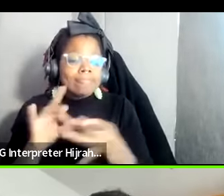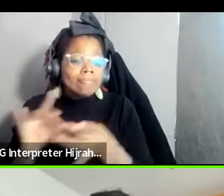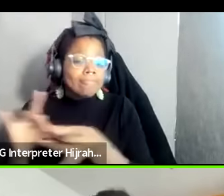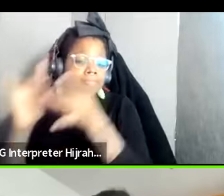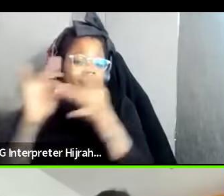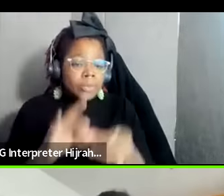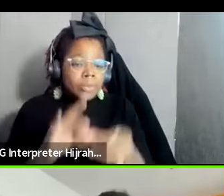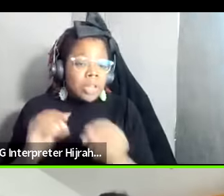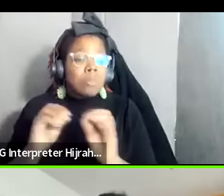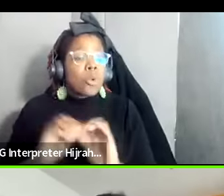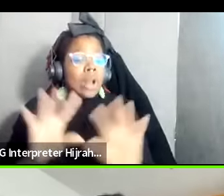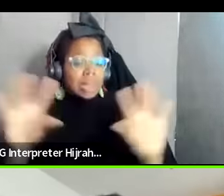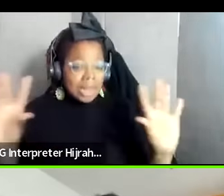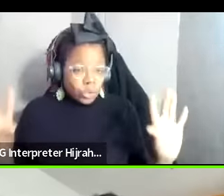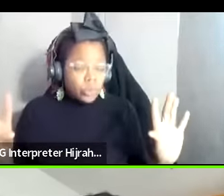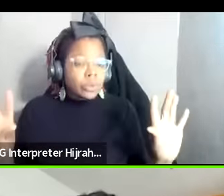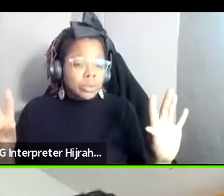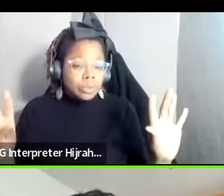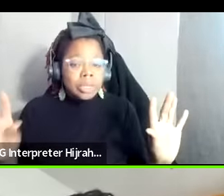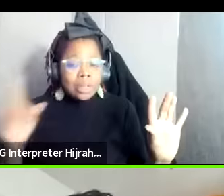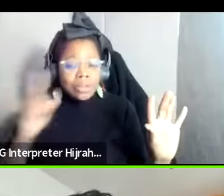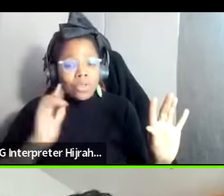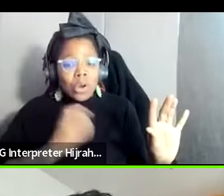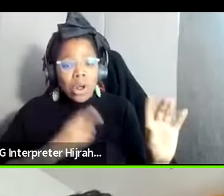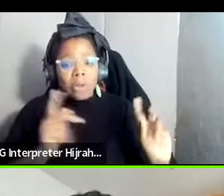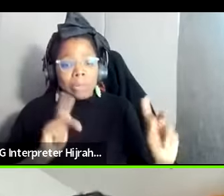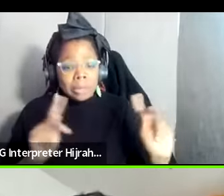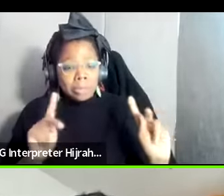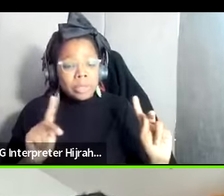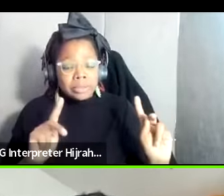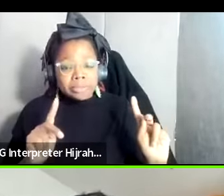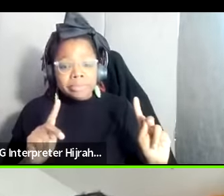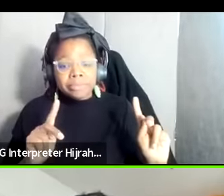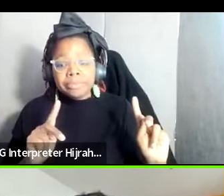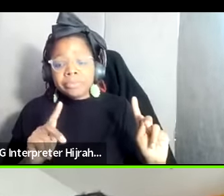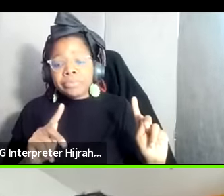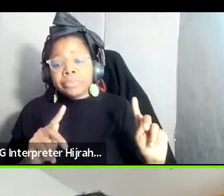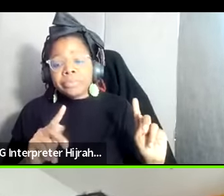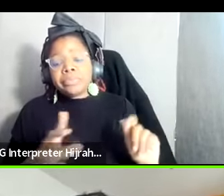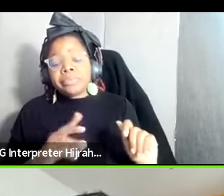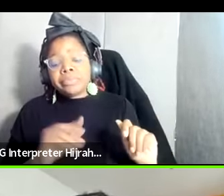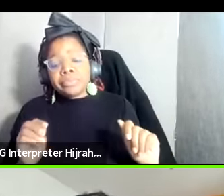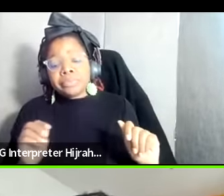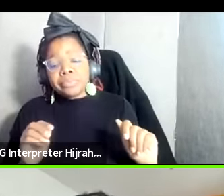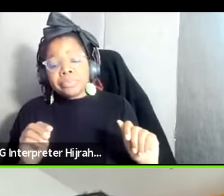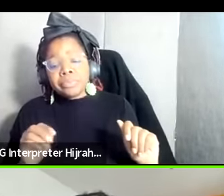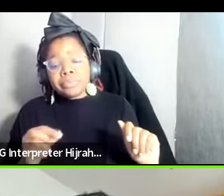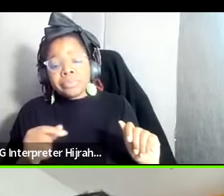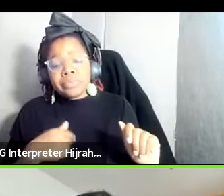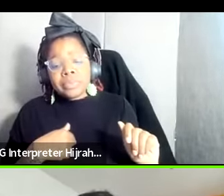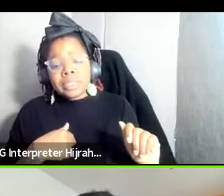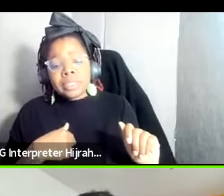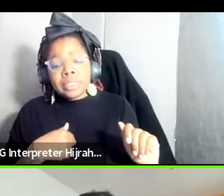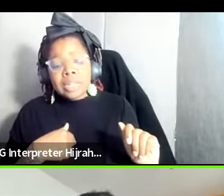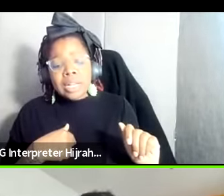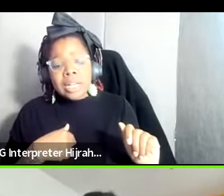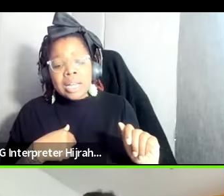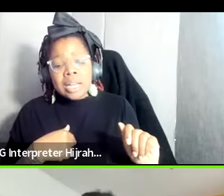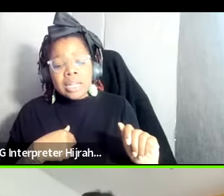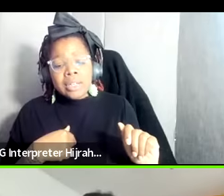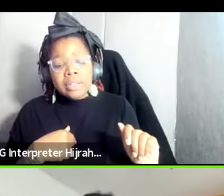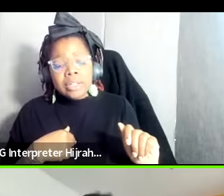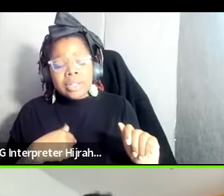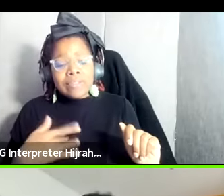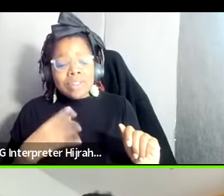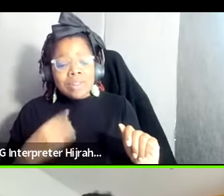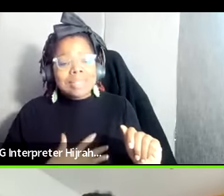uh more clear uh for our people um and then uh I I was just um I was so inspired by what everyone